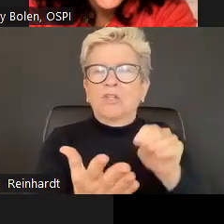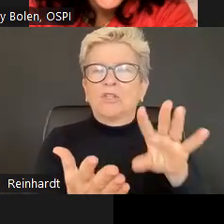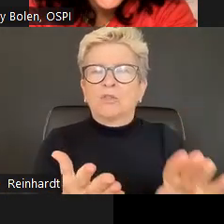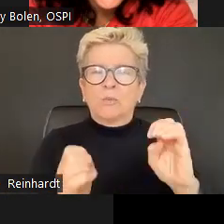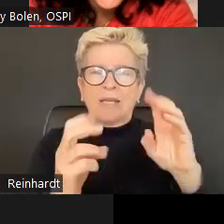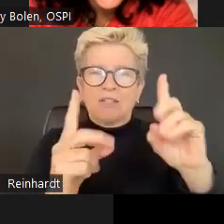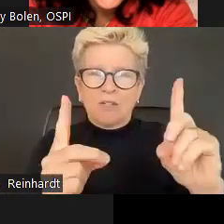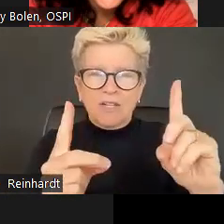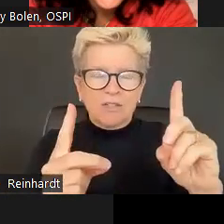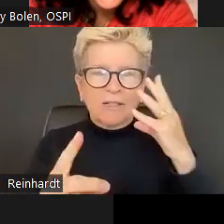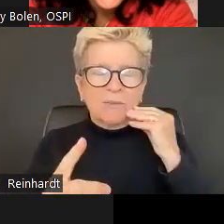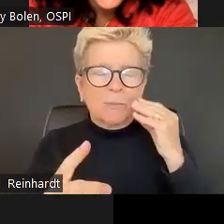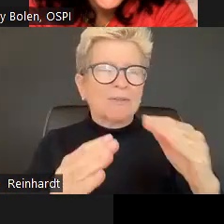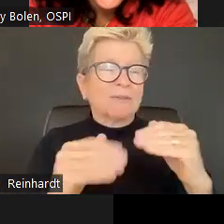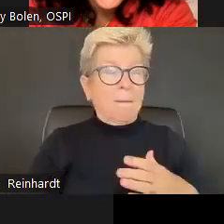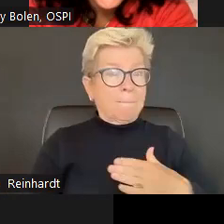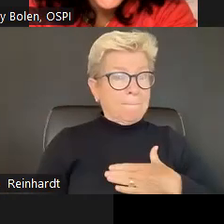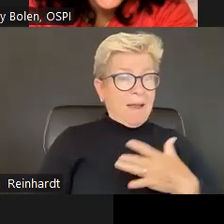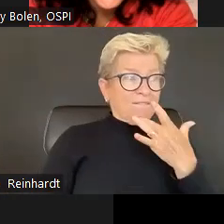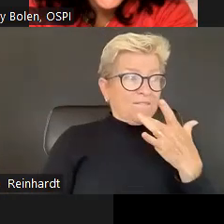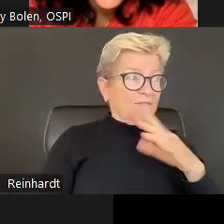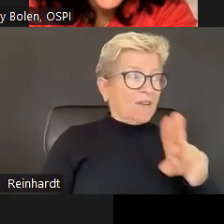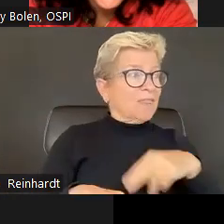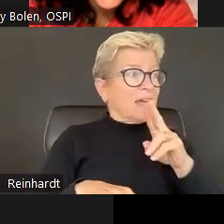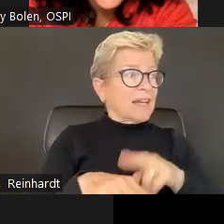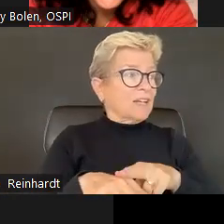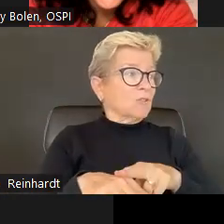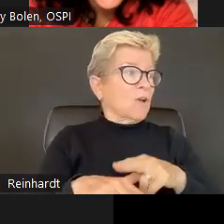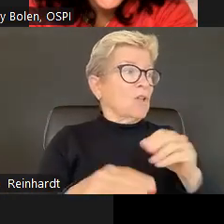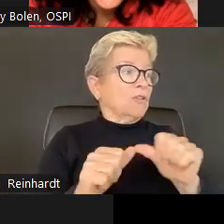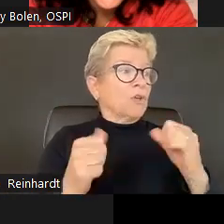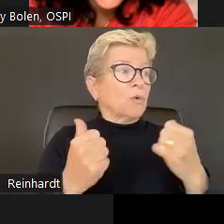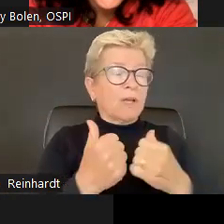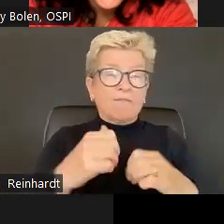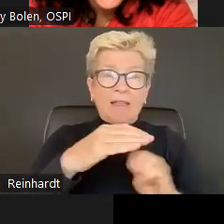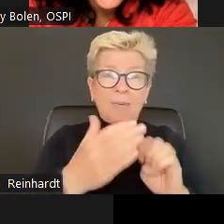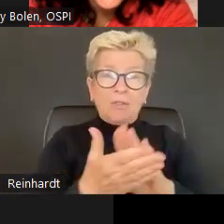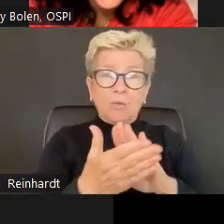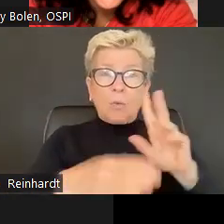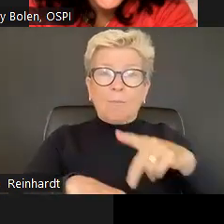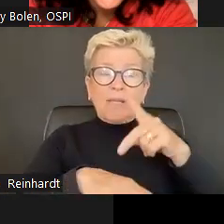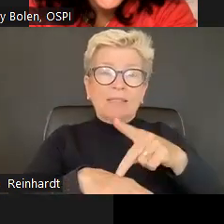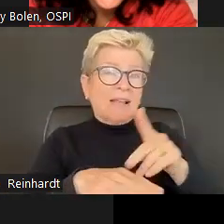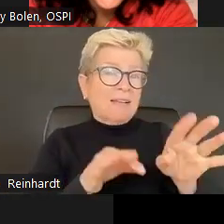US Department of Education adds that it's this broad concept that involves many aspects of the students' educational experience.